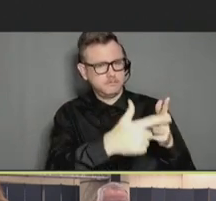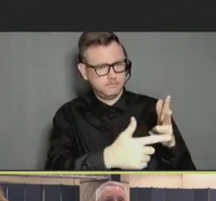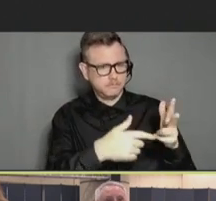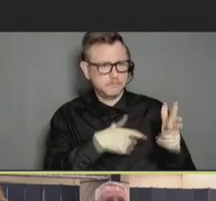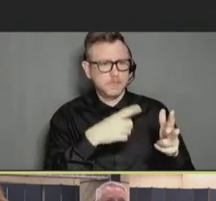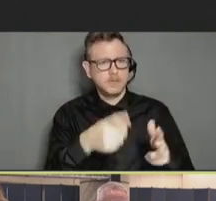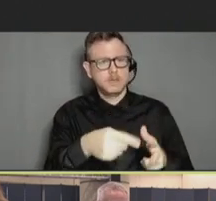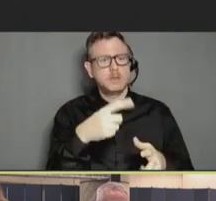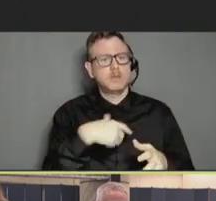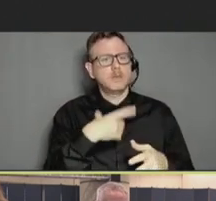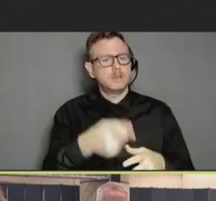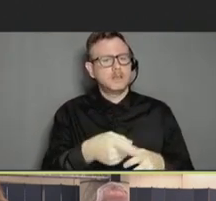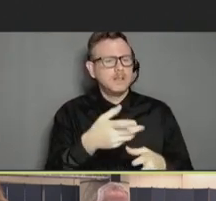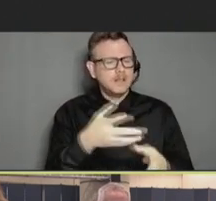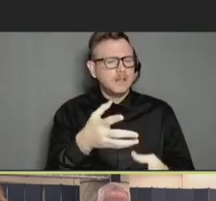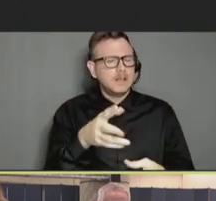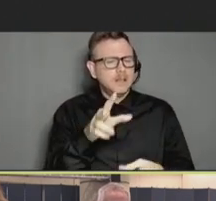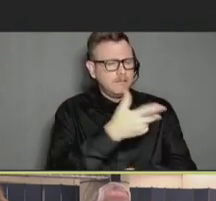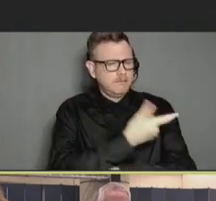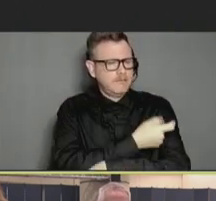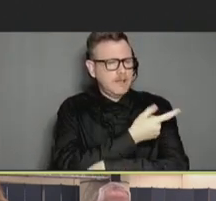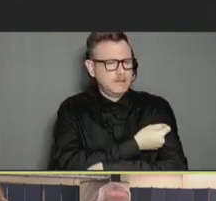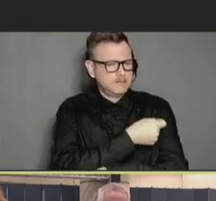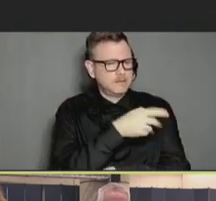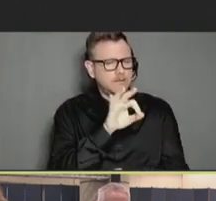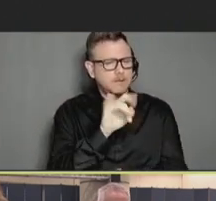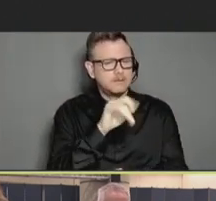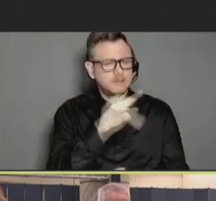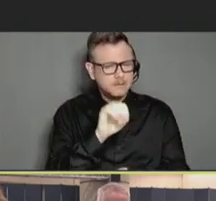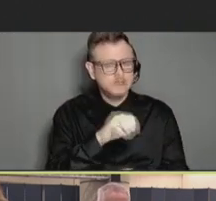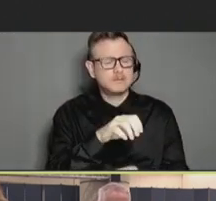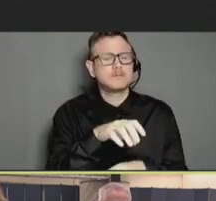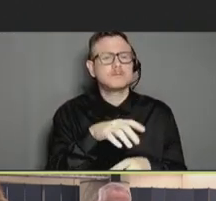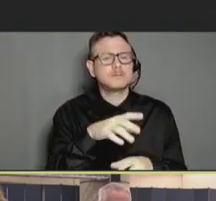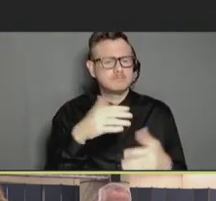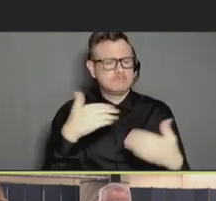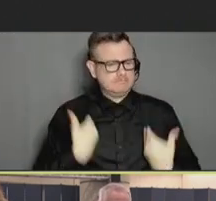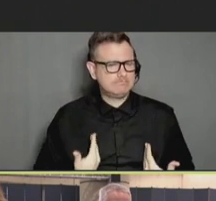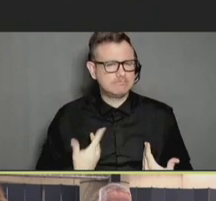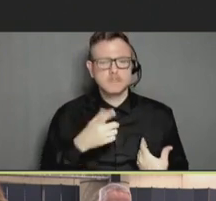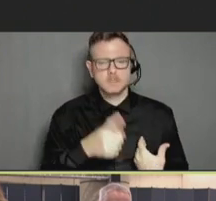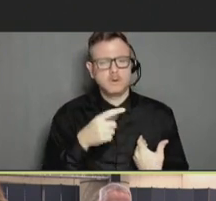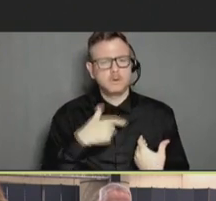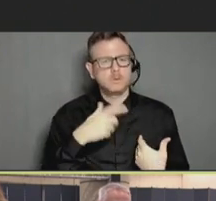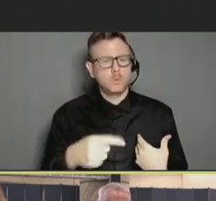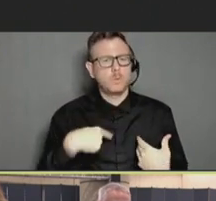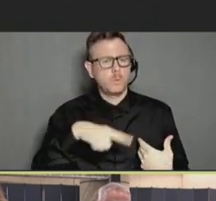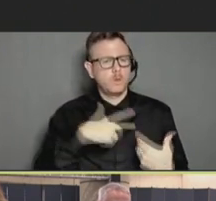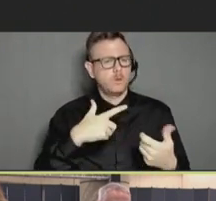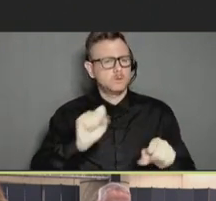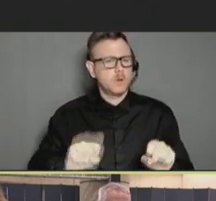vaccine fatigue, turning up to help those tuning out. Our presenters are Dr. Preeti